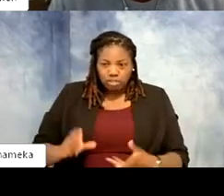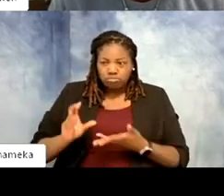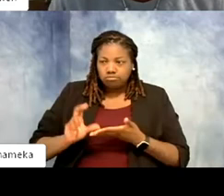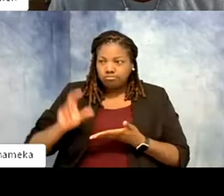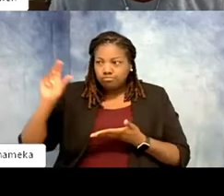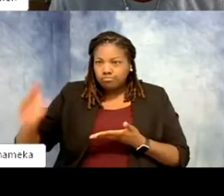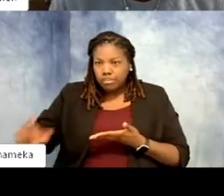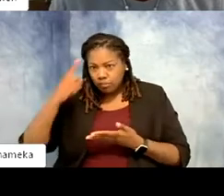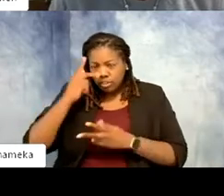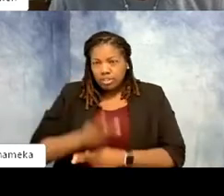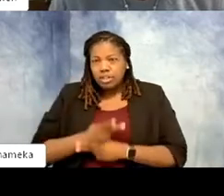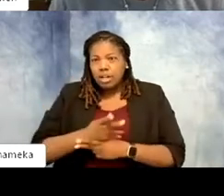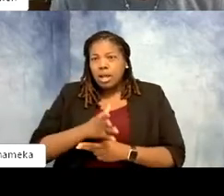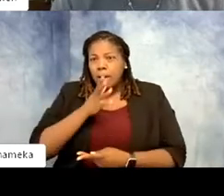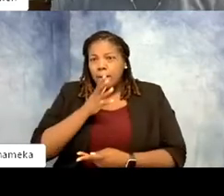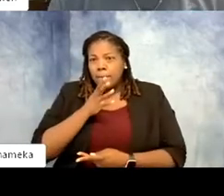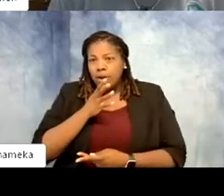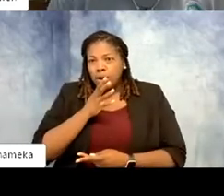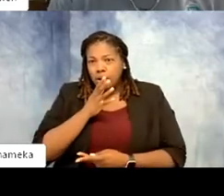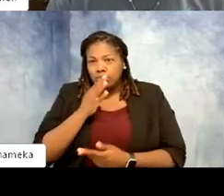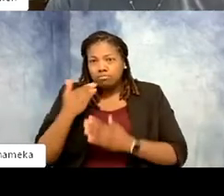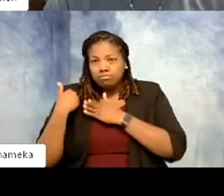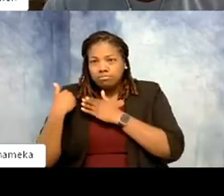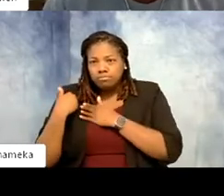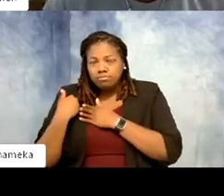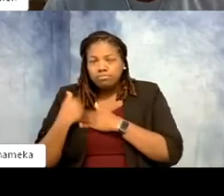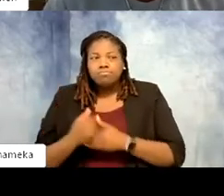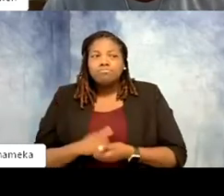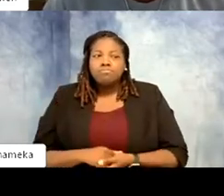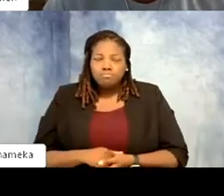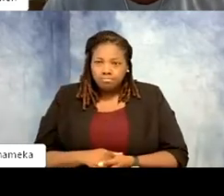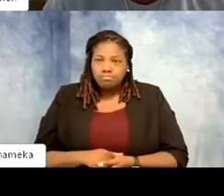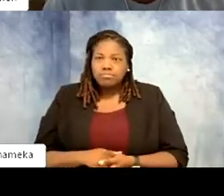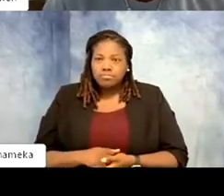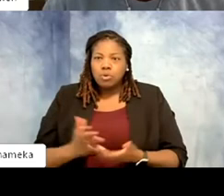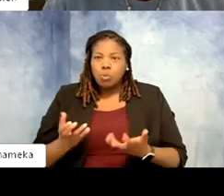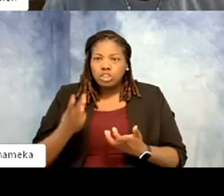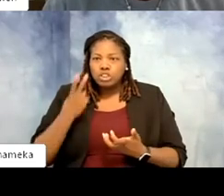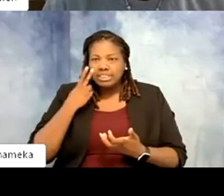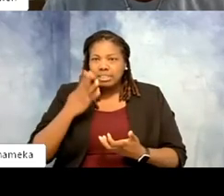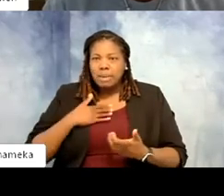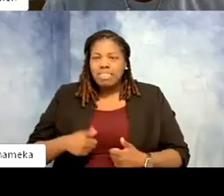you know moms do what they do, I'm sure dads do as well, wanted to see me do better, wanted me to